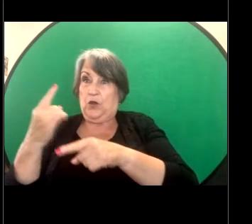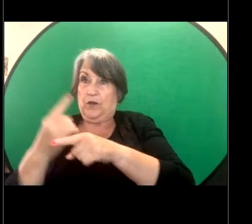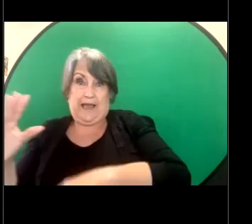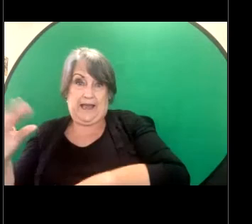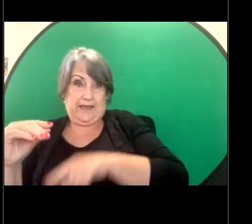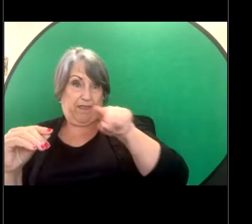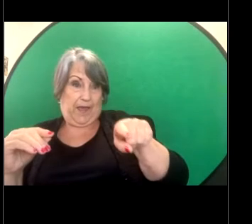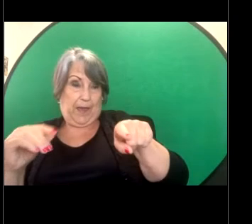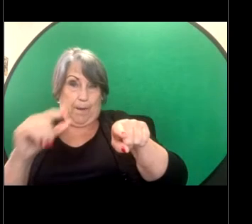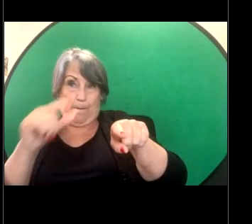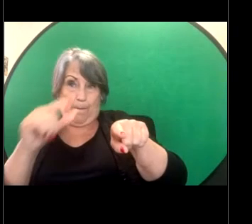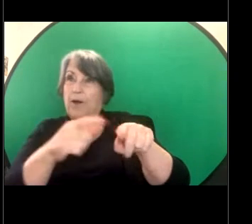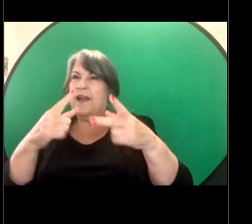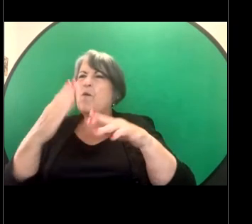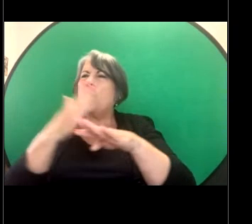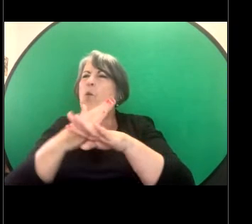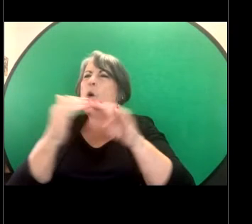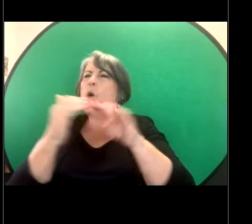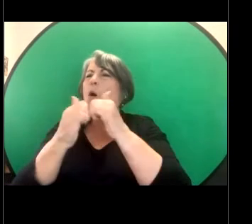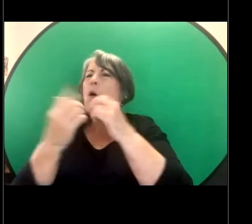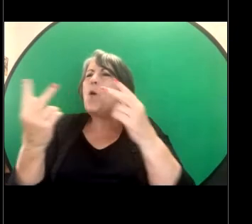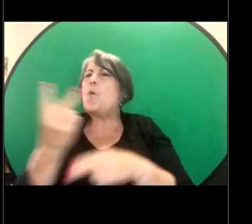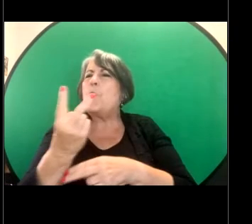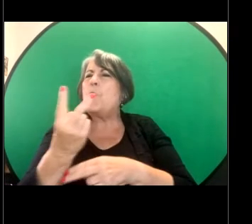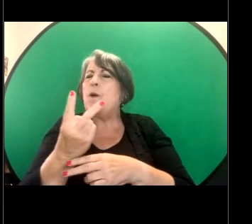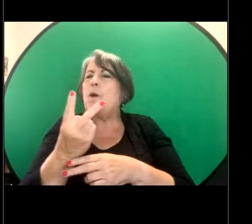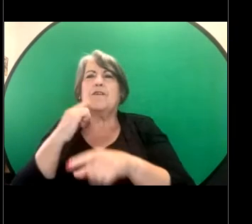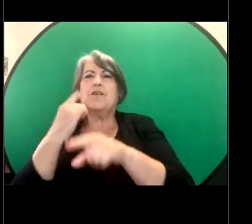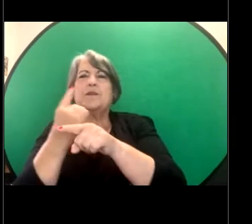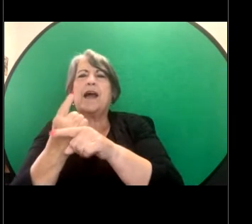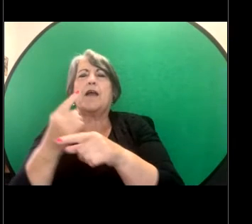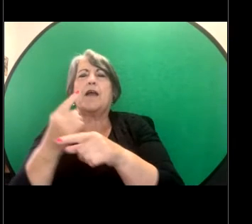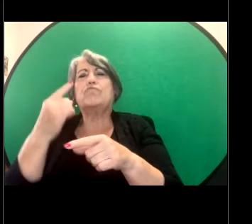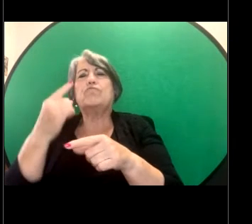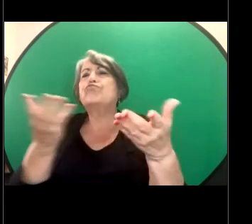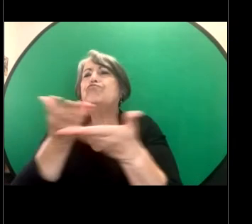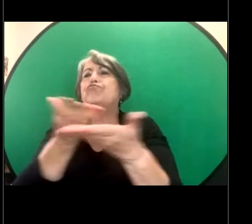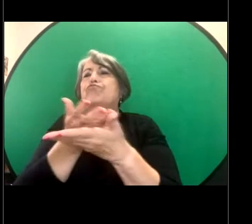you're with a colleague and you're saying things together it may be that the conduct is welcome.